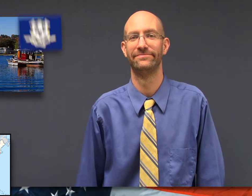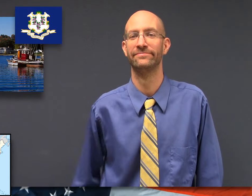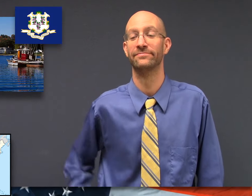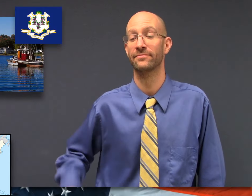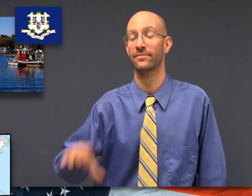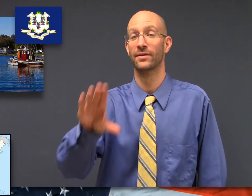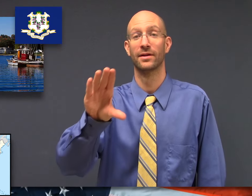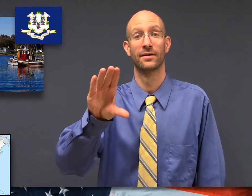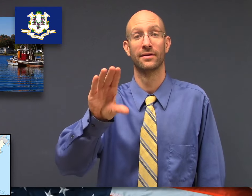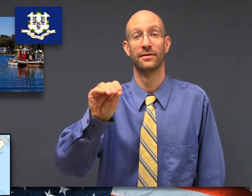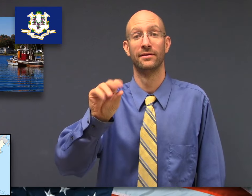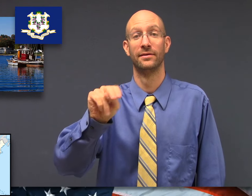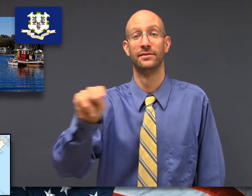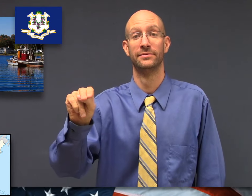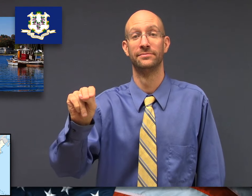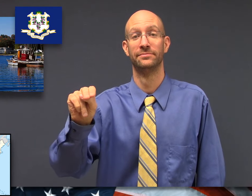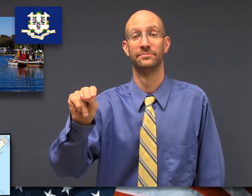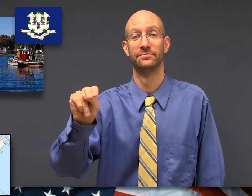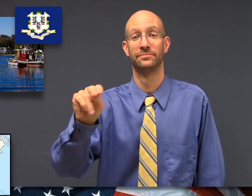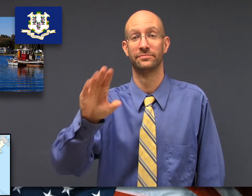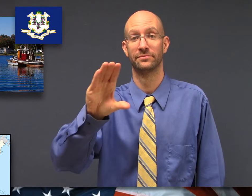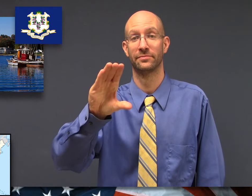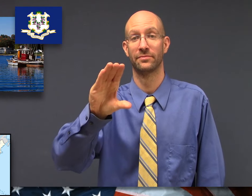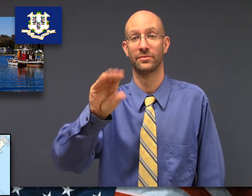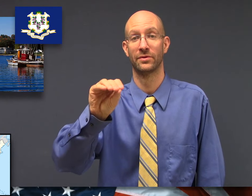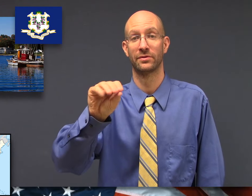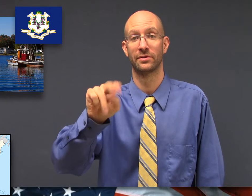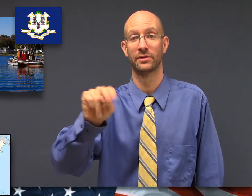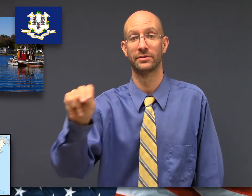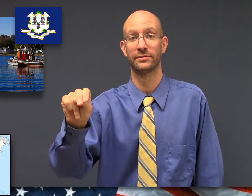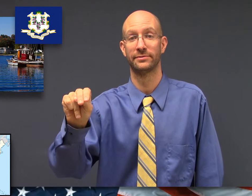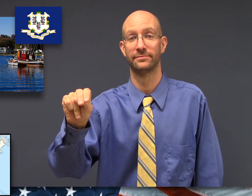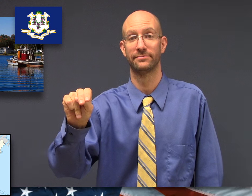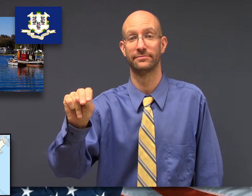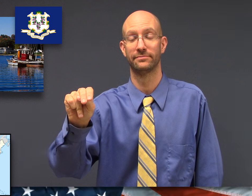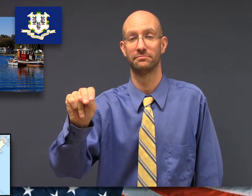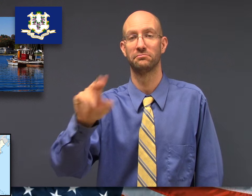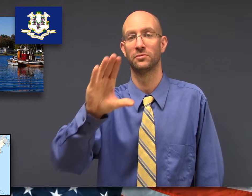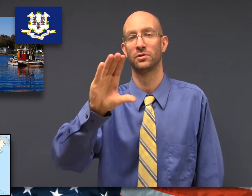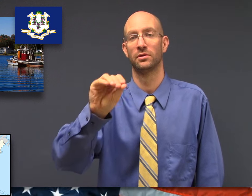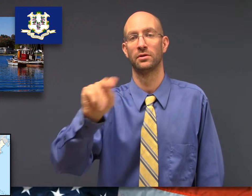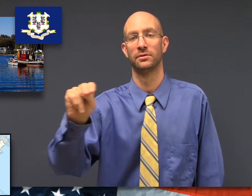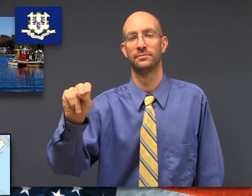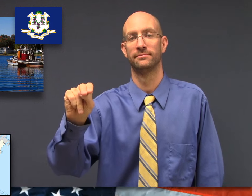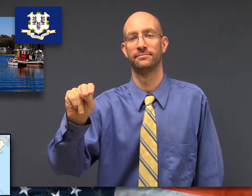fs-CONN